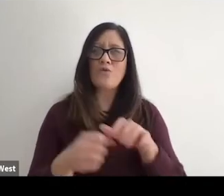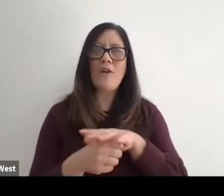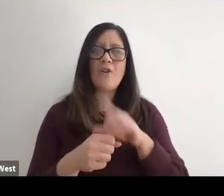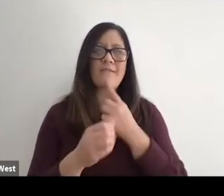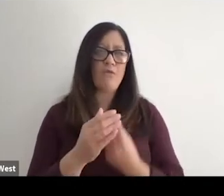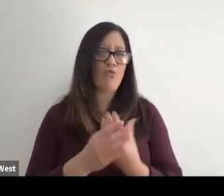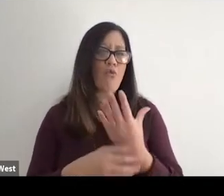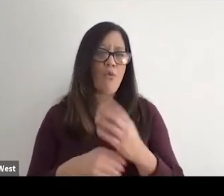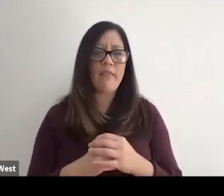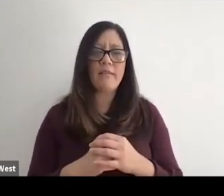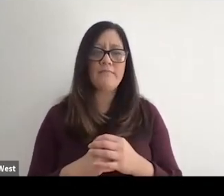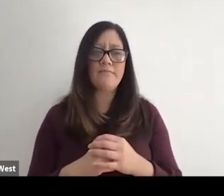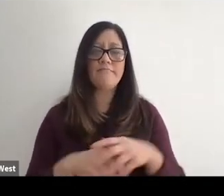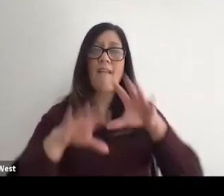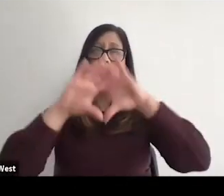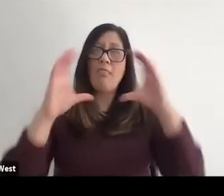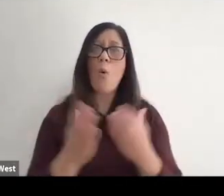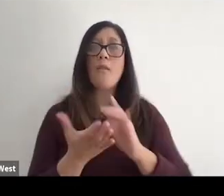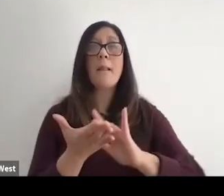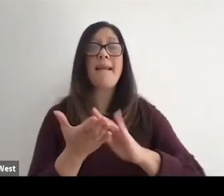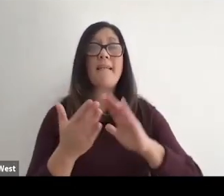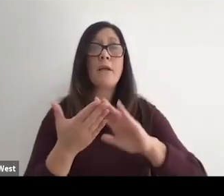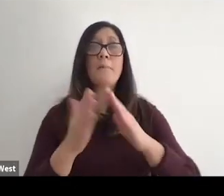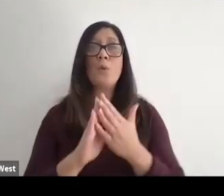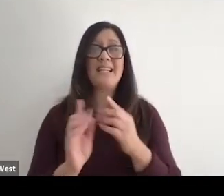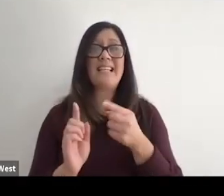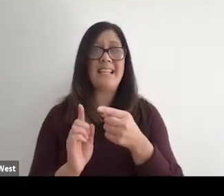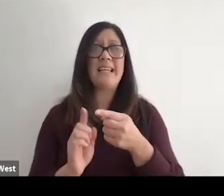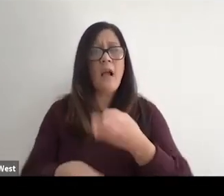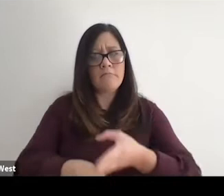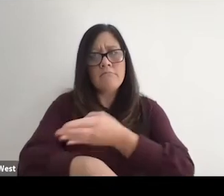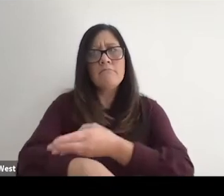I think that on the whole, the medical community were in such a better place now than we were